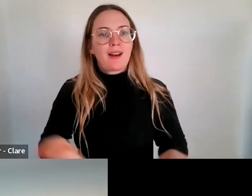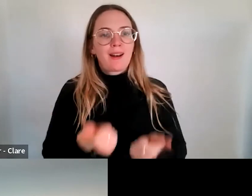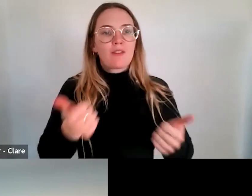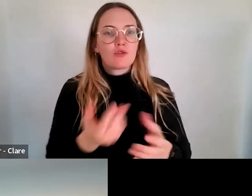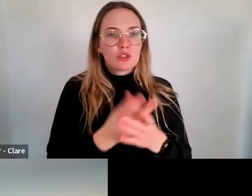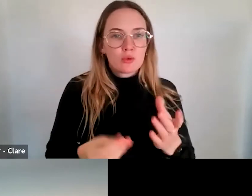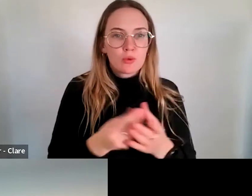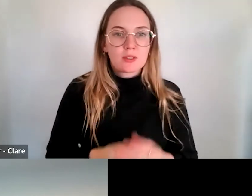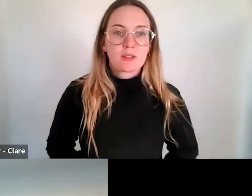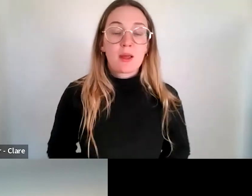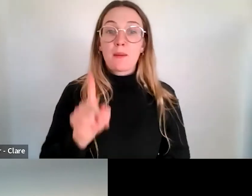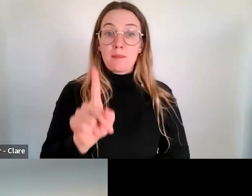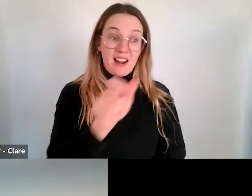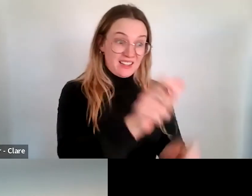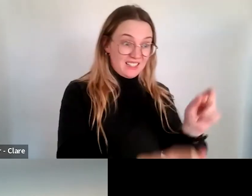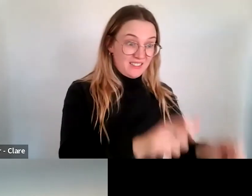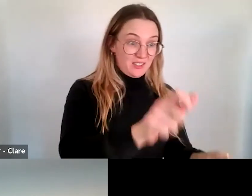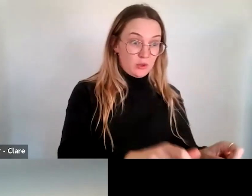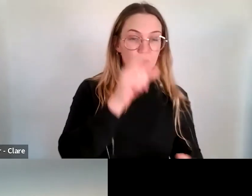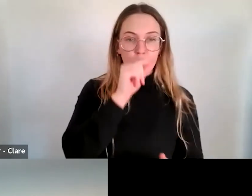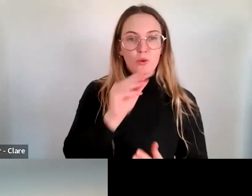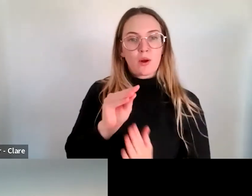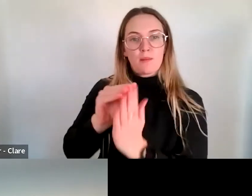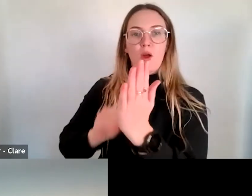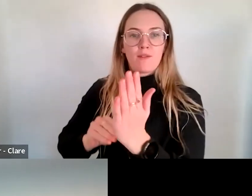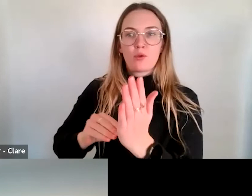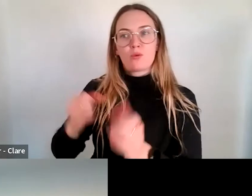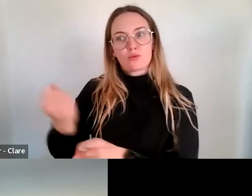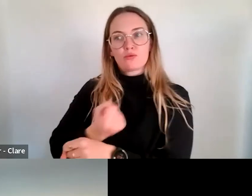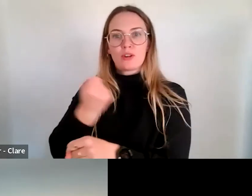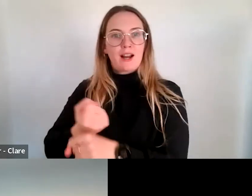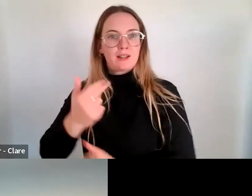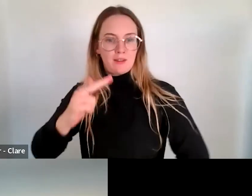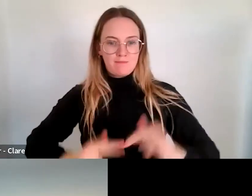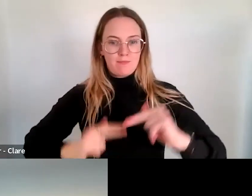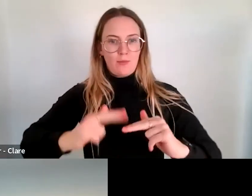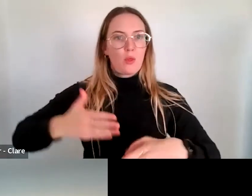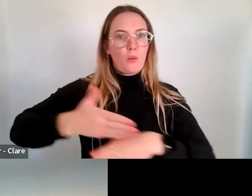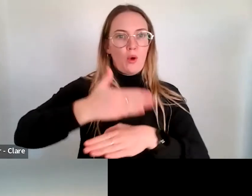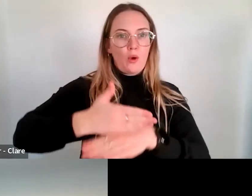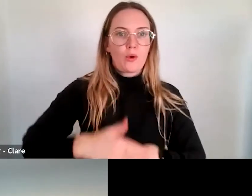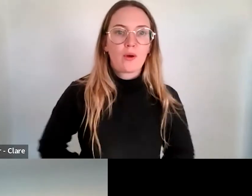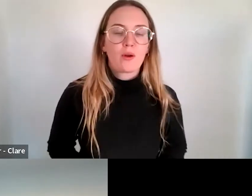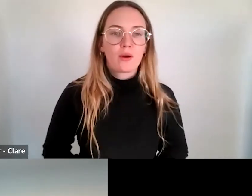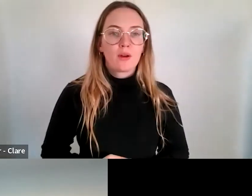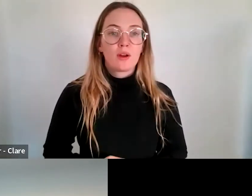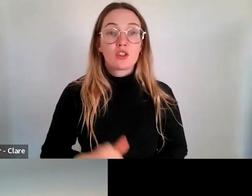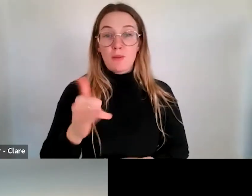individuals themselves could then apply for the creation of the work. So, there could be a scenario where the two work in tandem together but you want to make